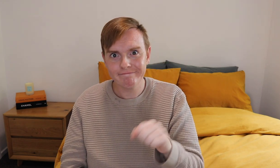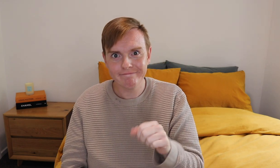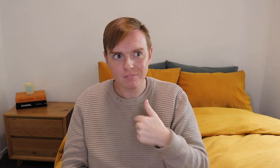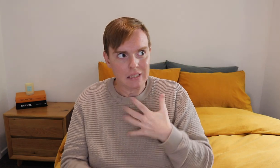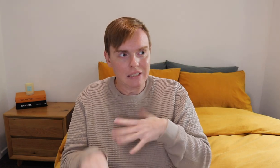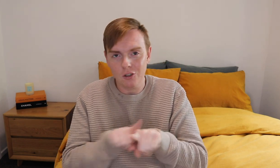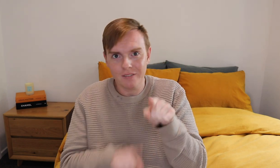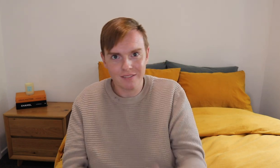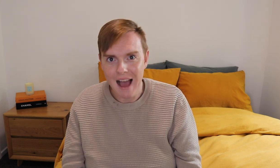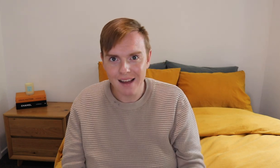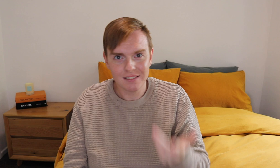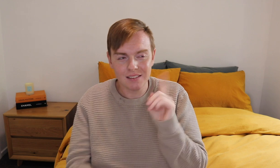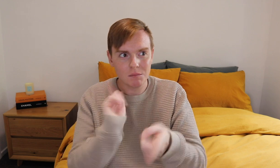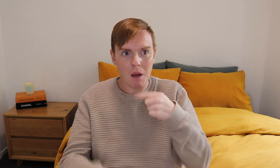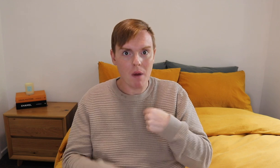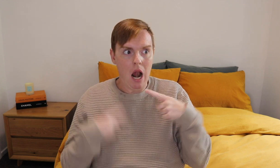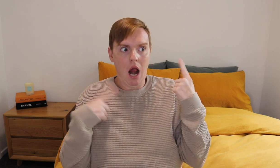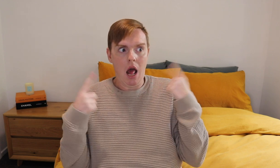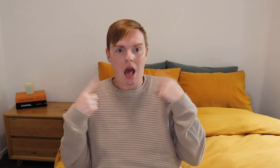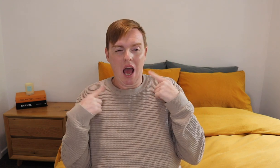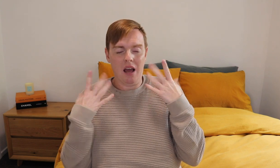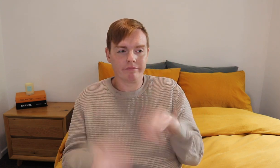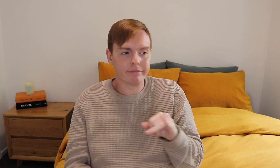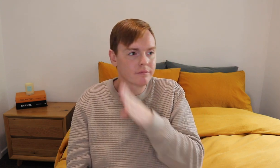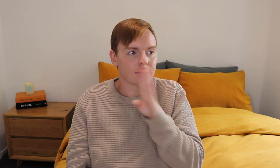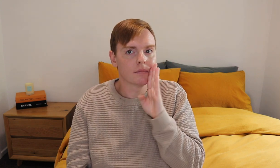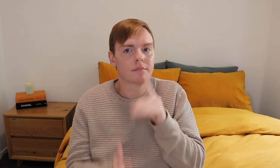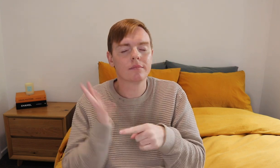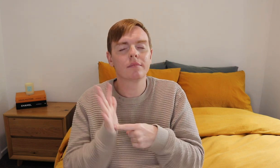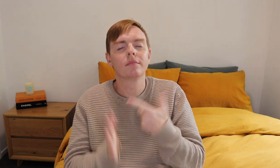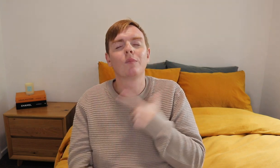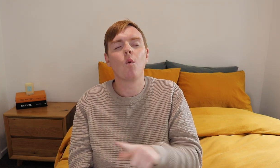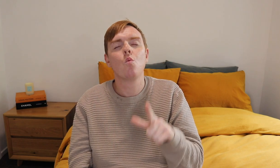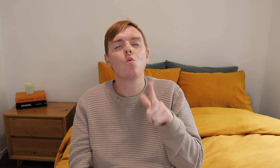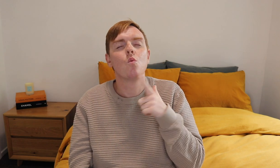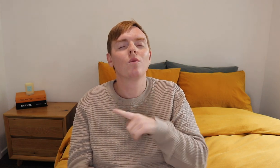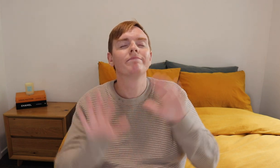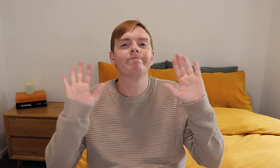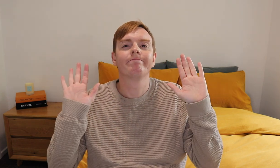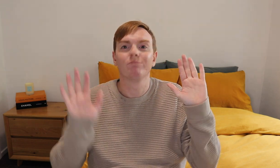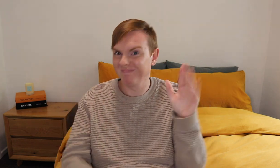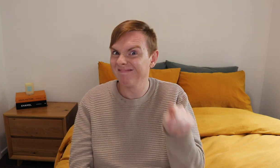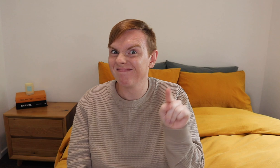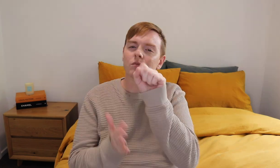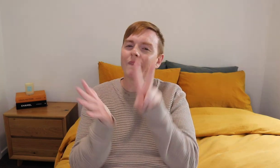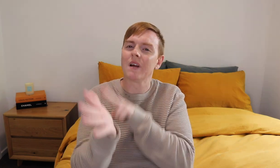I need to work on it. It have happened to me that I made excuses and missed the opportunity to tell the person how I feel.